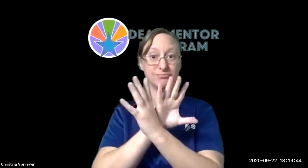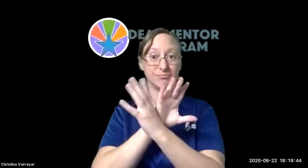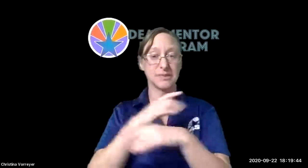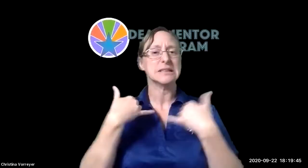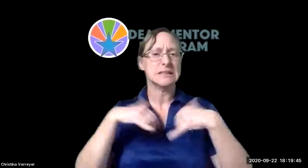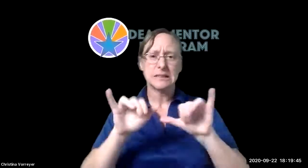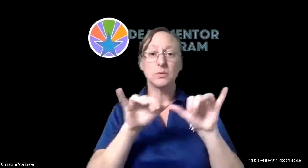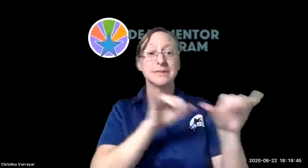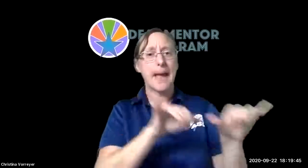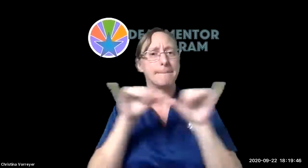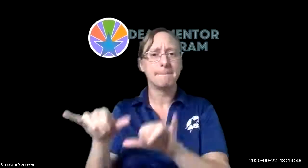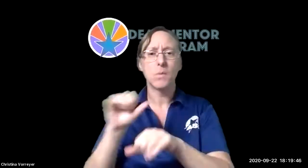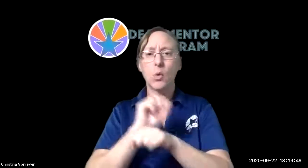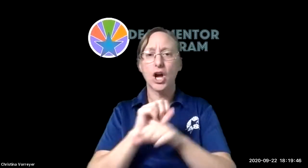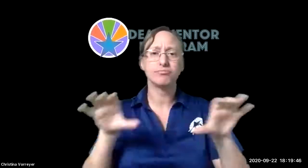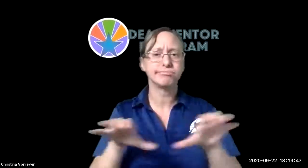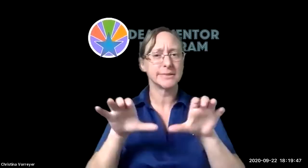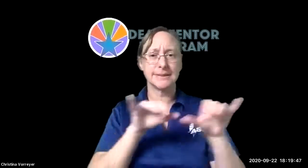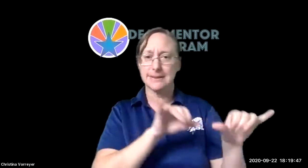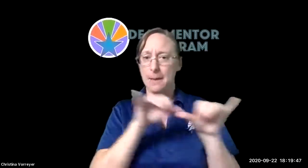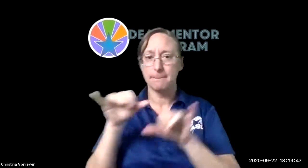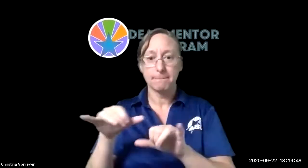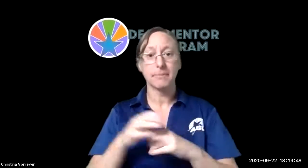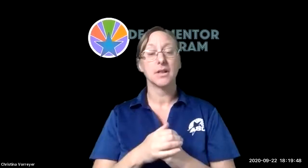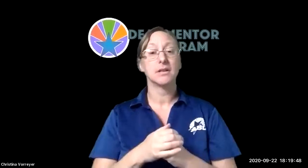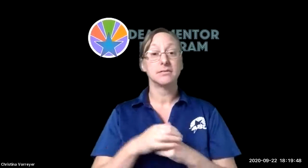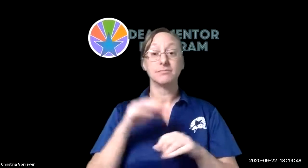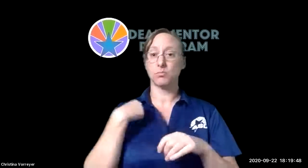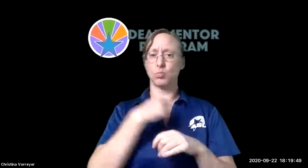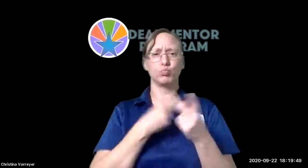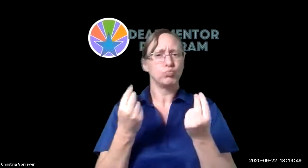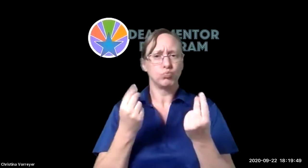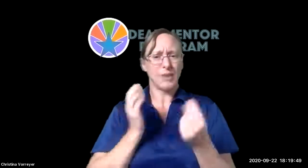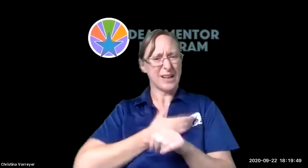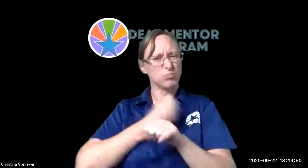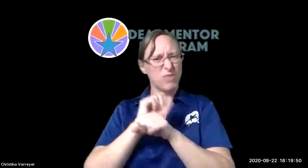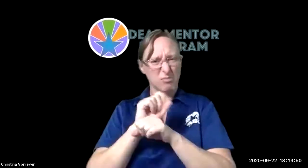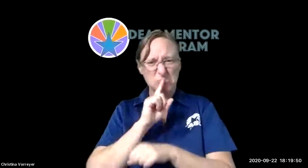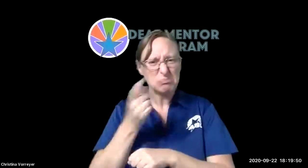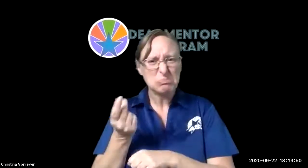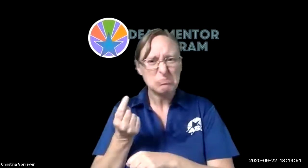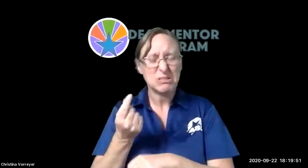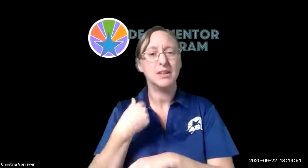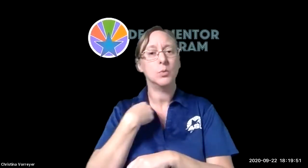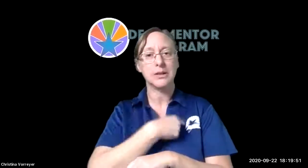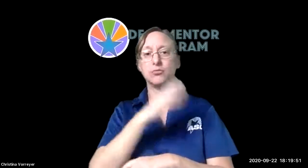all of our services to online we are providing the same services and doing the same work but in a virtual